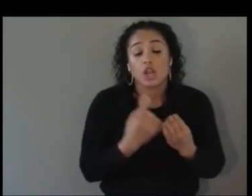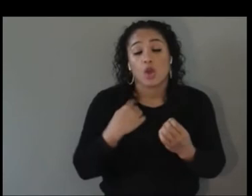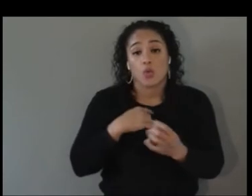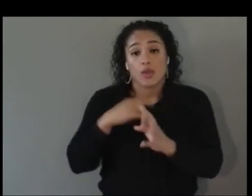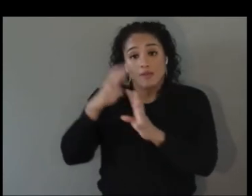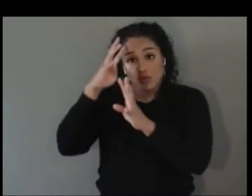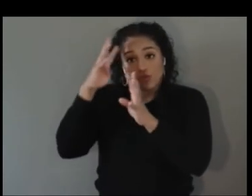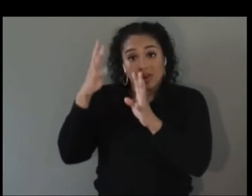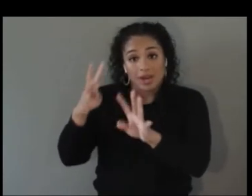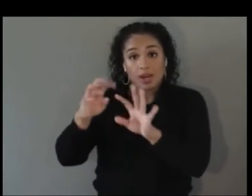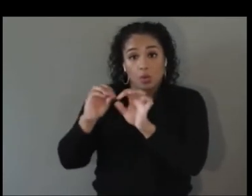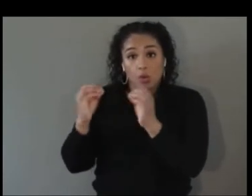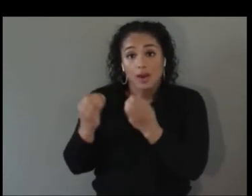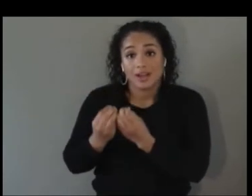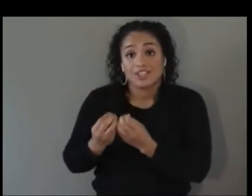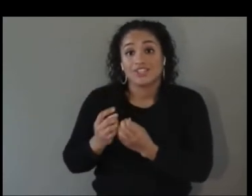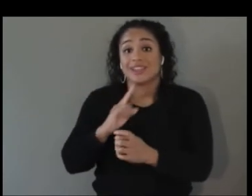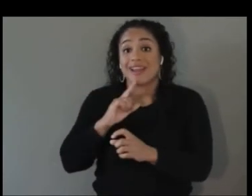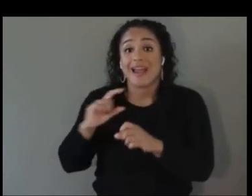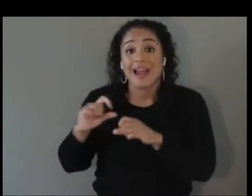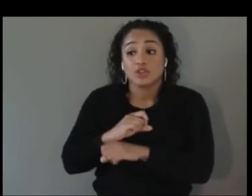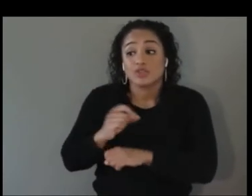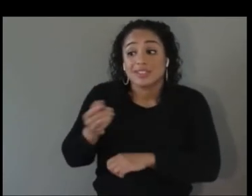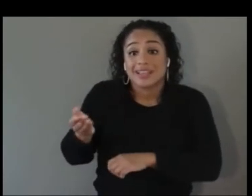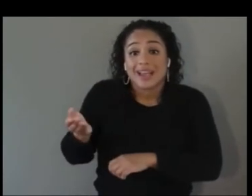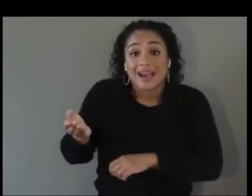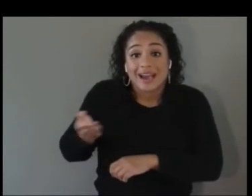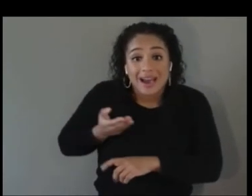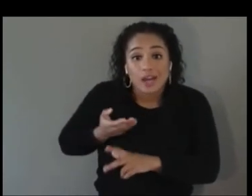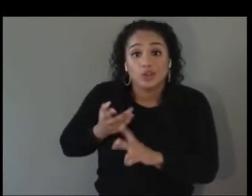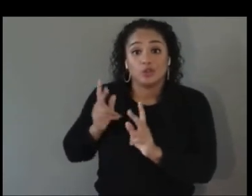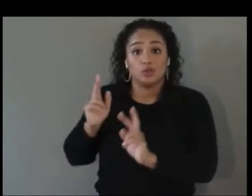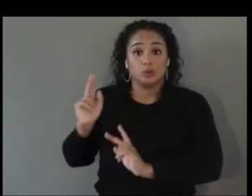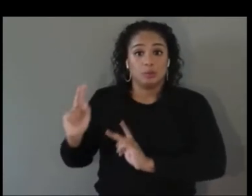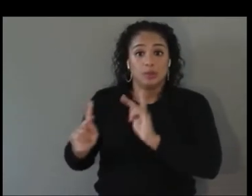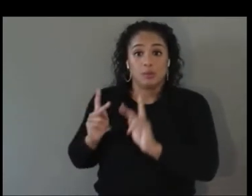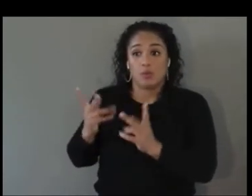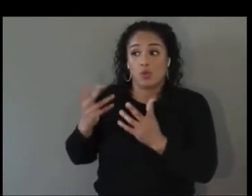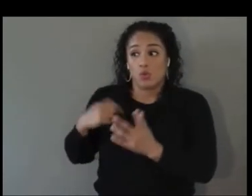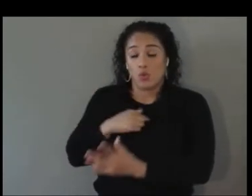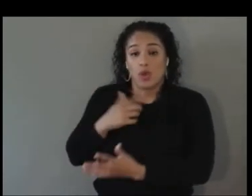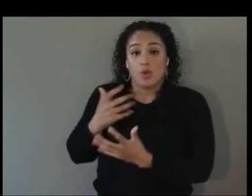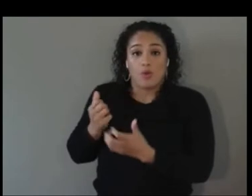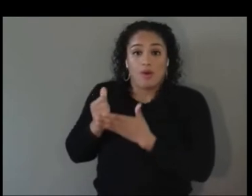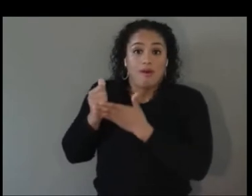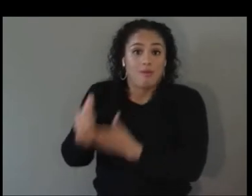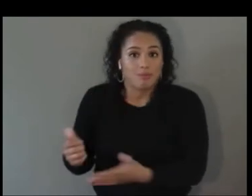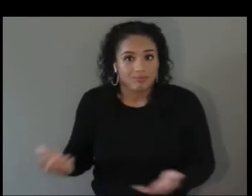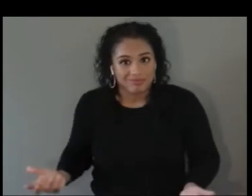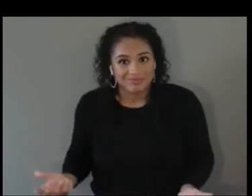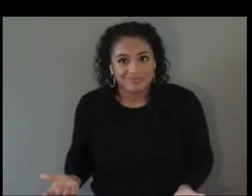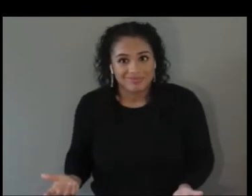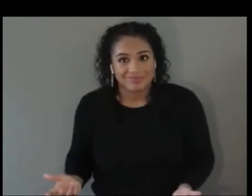actually hires the people in whom we are looking to serve. At the same time getting relationships